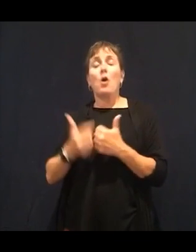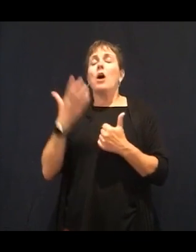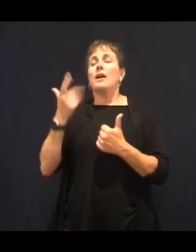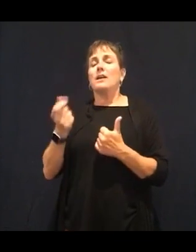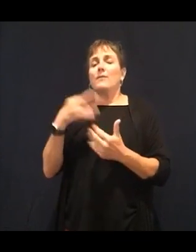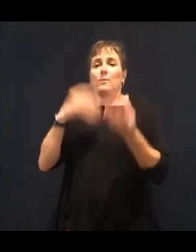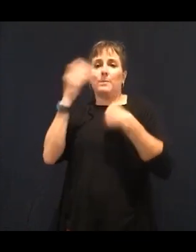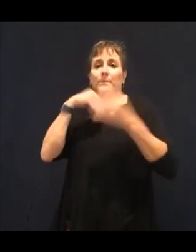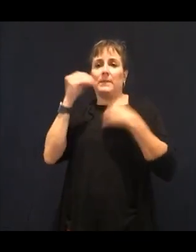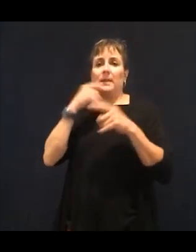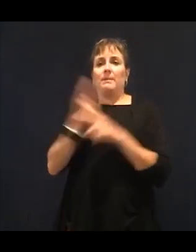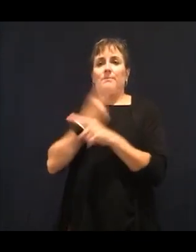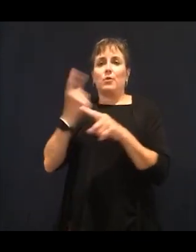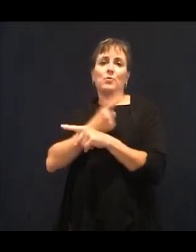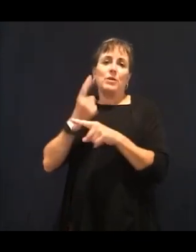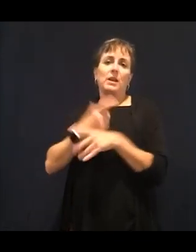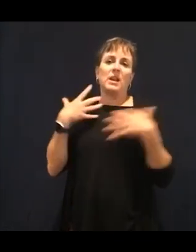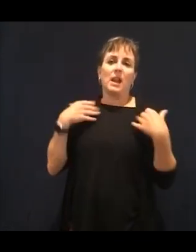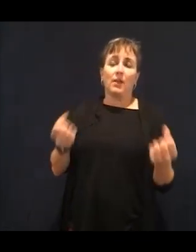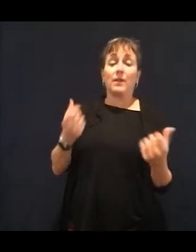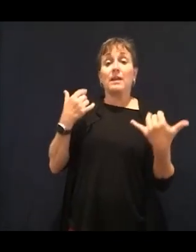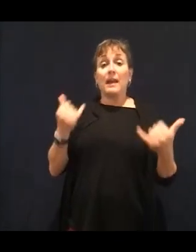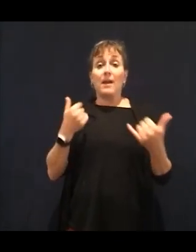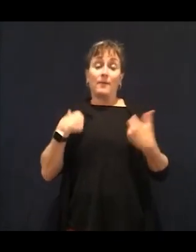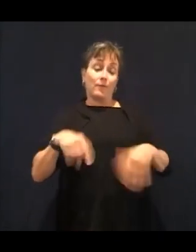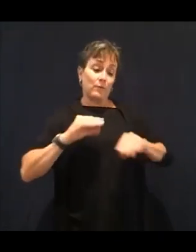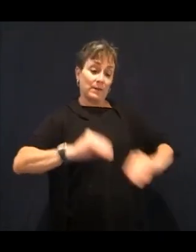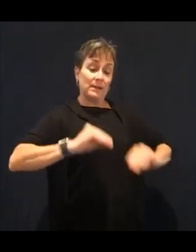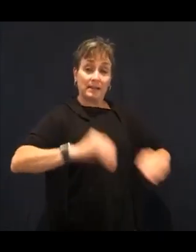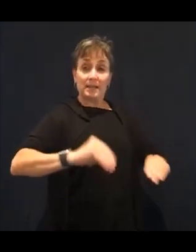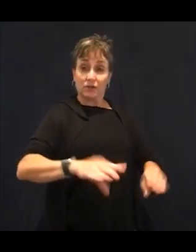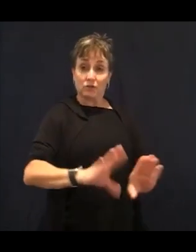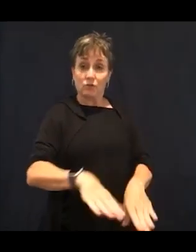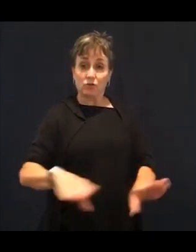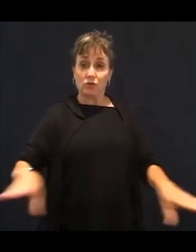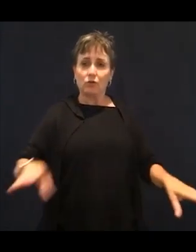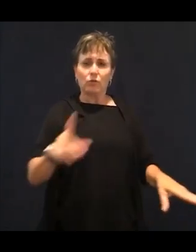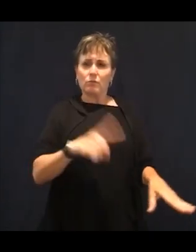take control over their health in these ways and finding ways